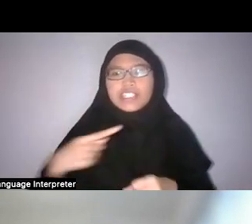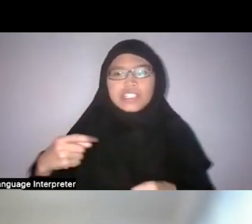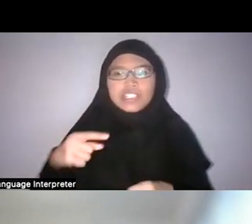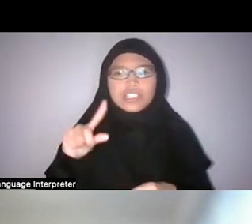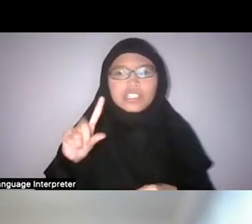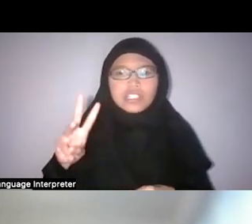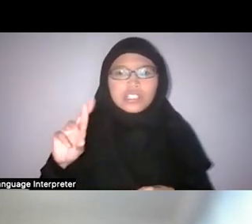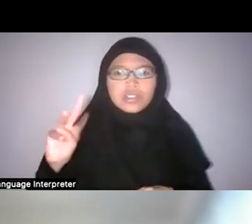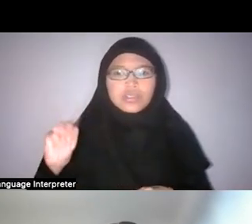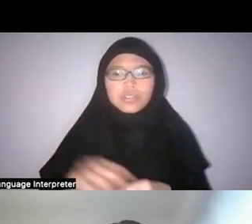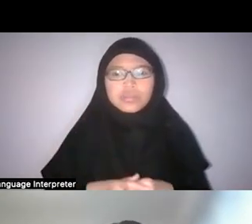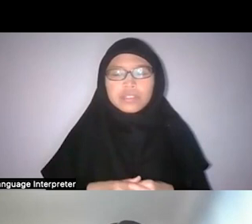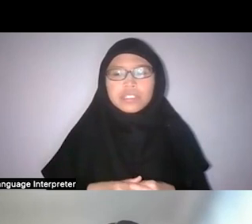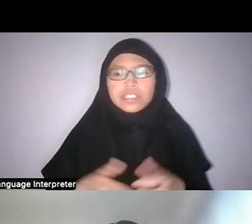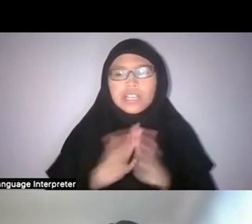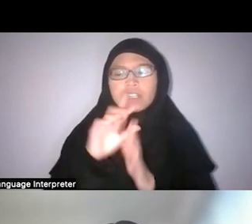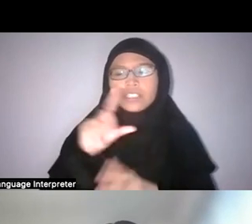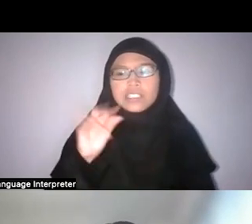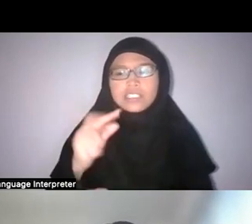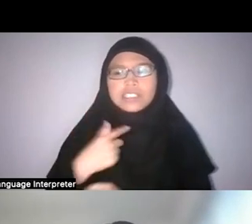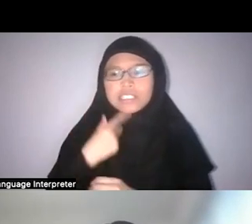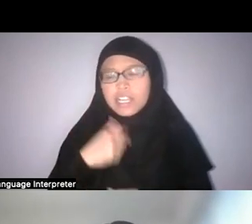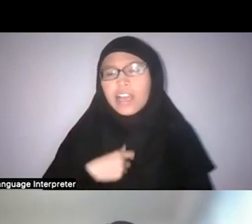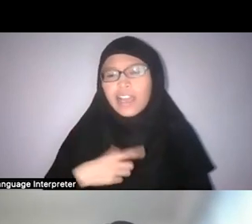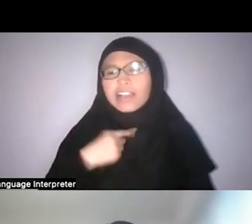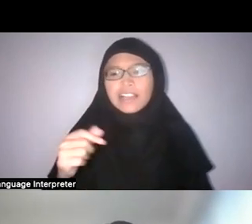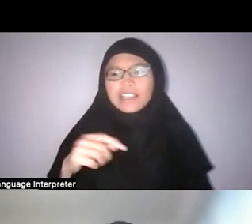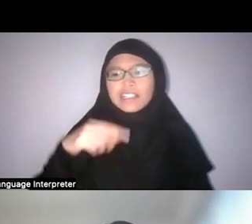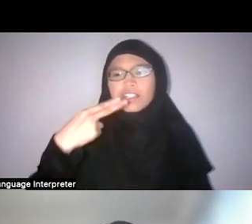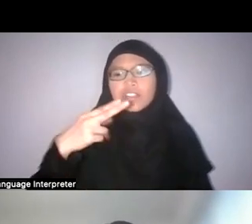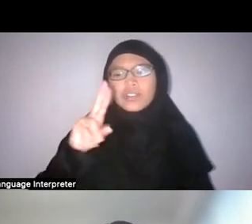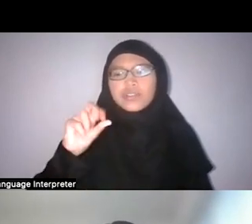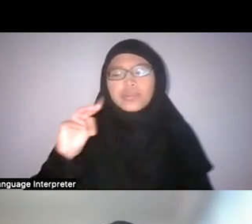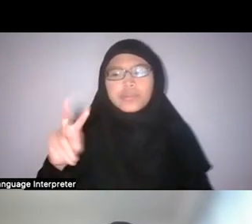“I liked the Human x Nature exhibition too, but I was wondering what you thought of the final segment?